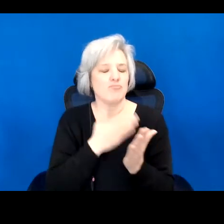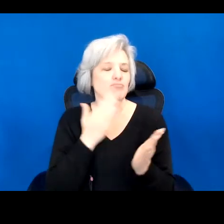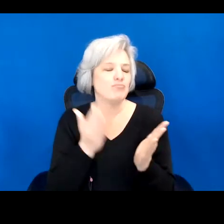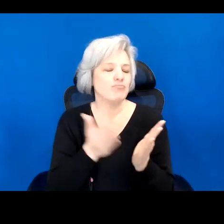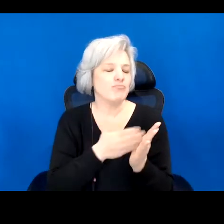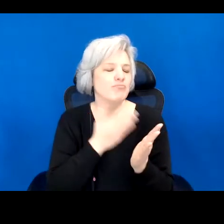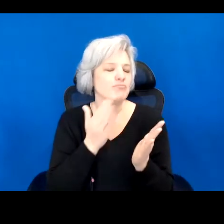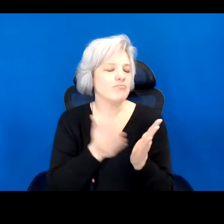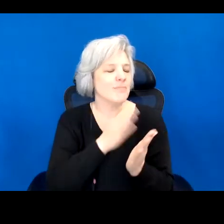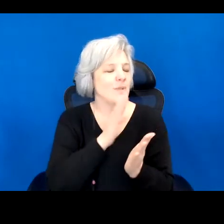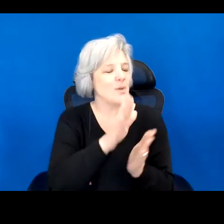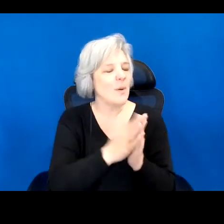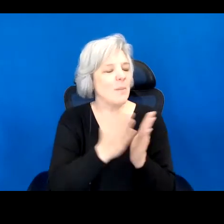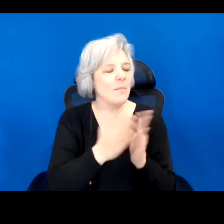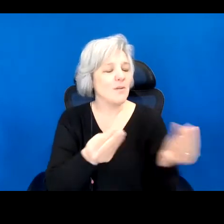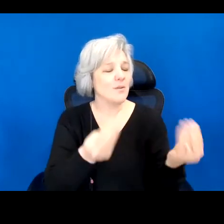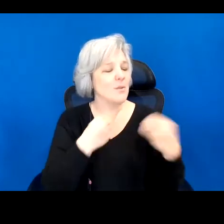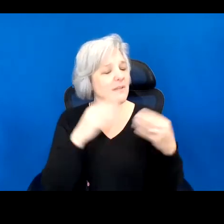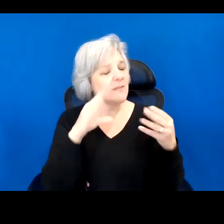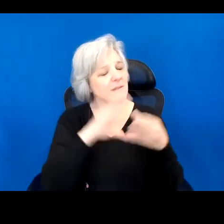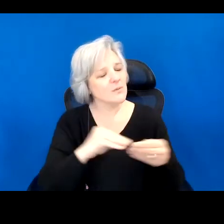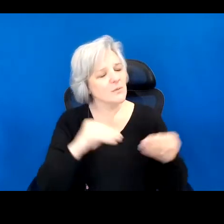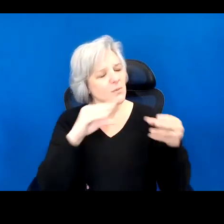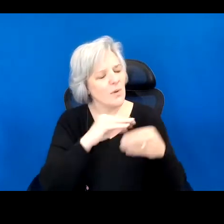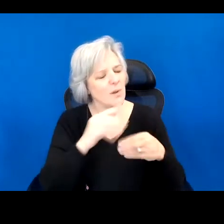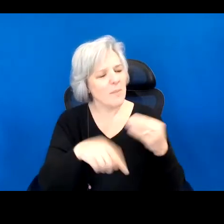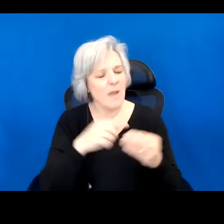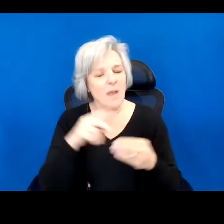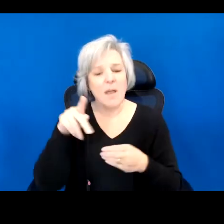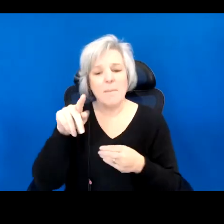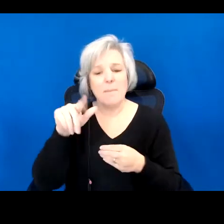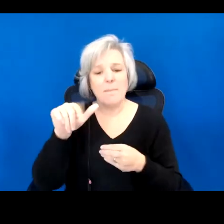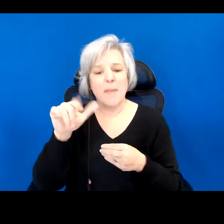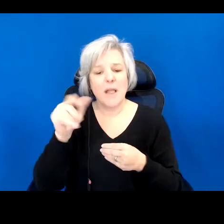you narrated a sad story about how much the Pilgrims had suffered when they arrived on